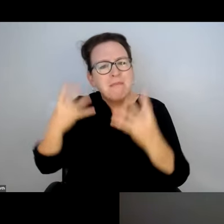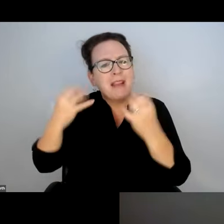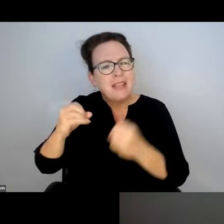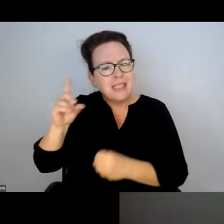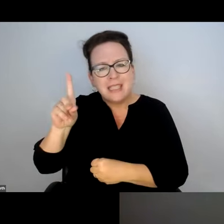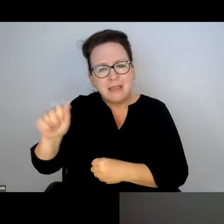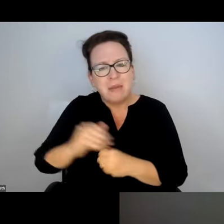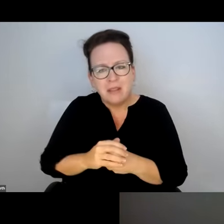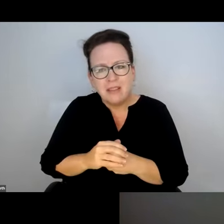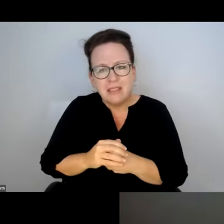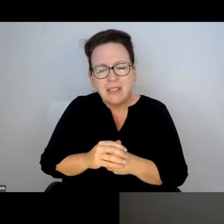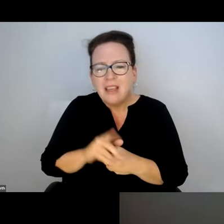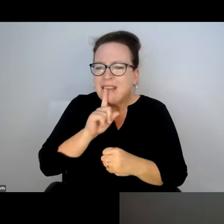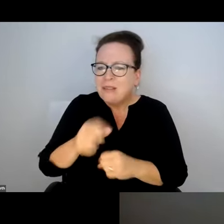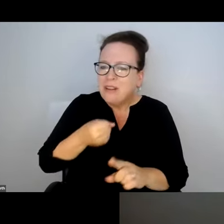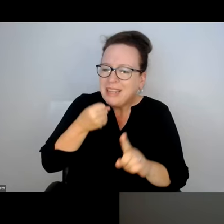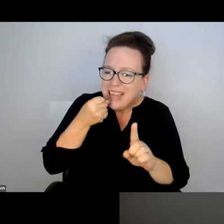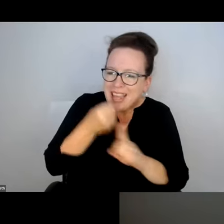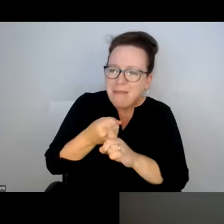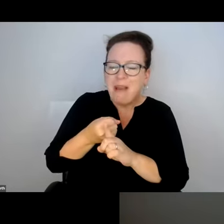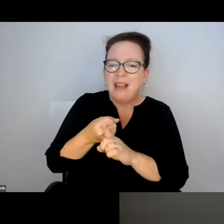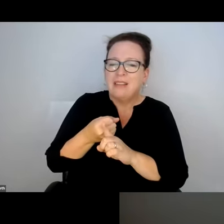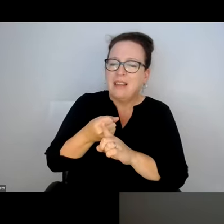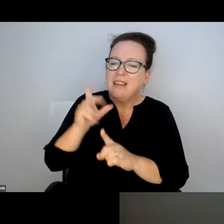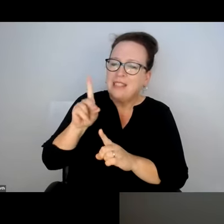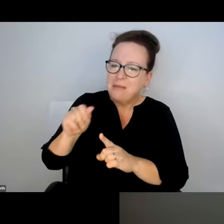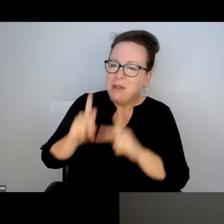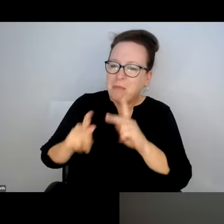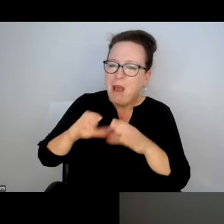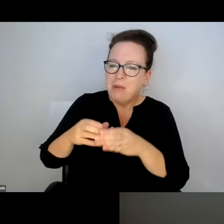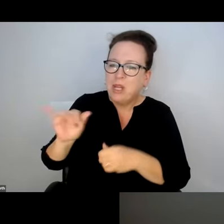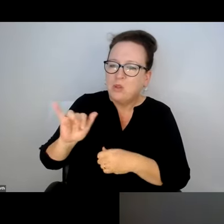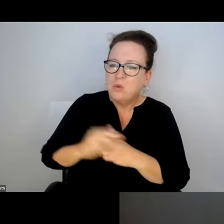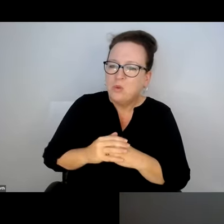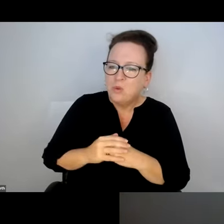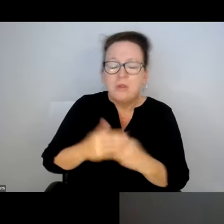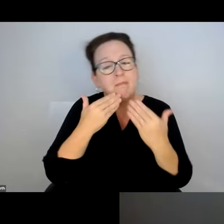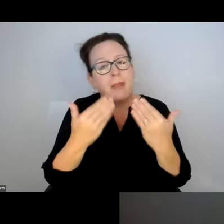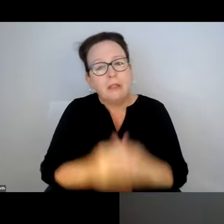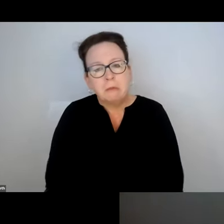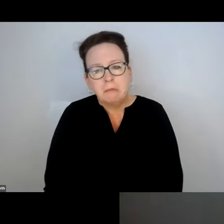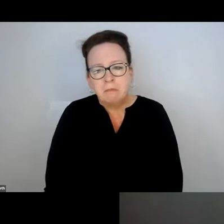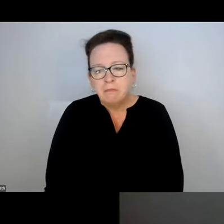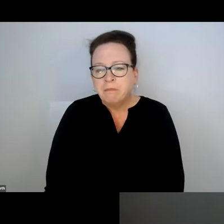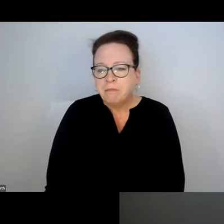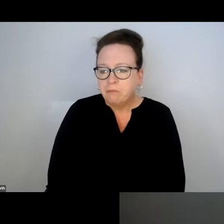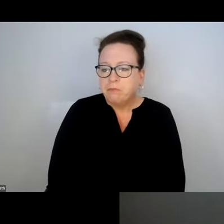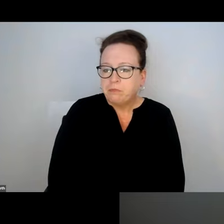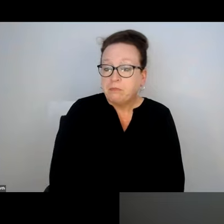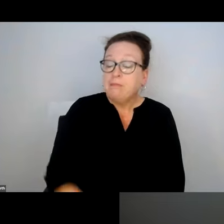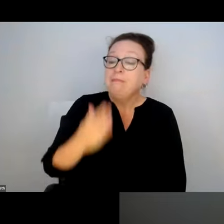MAJORITY, I WOULD ARGUE, HAVE SIGNIFICANT DISABILITIES. SO, IT IS KIND OF IMPACTING THE DISABILITY POPULATION.